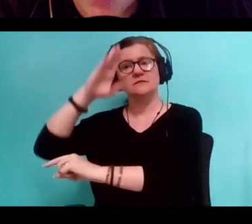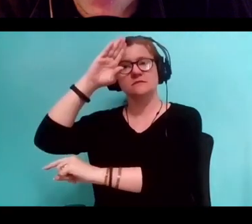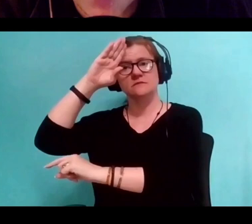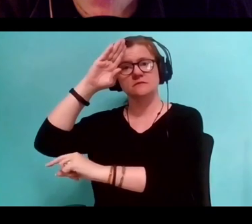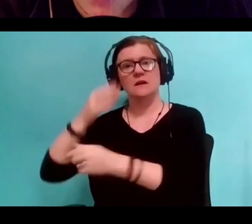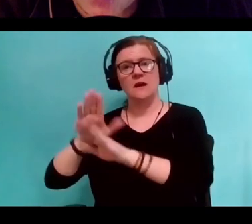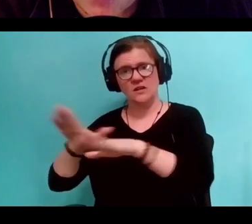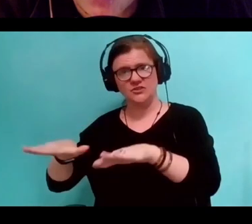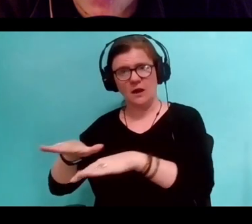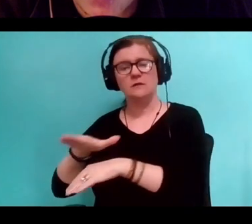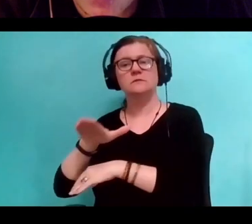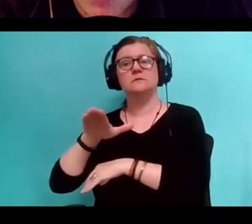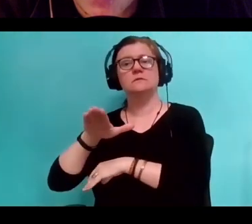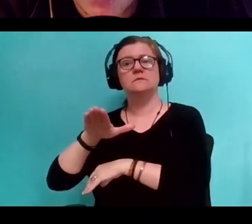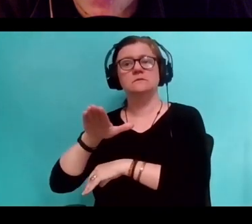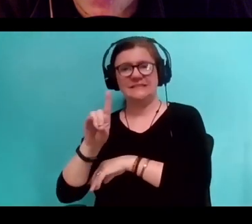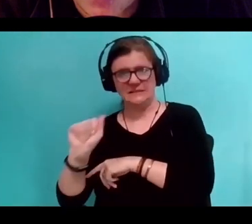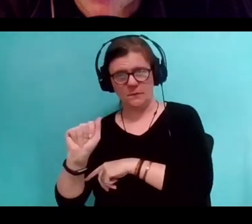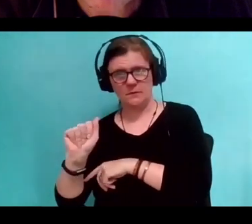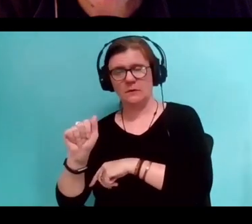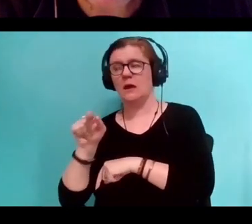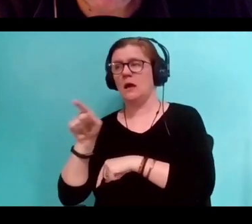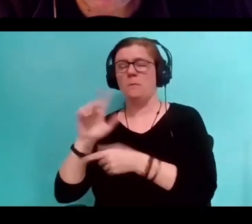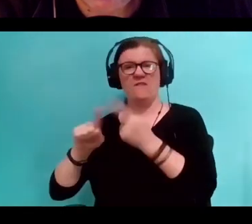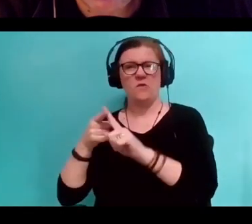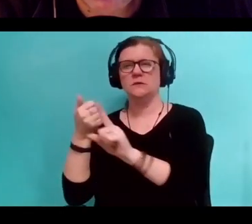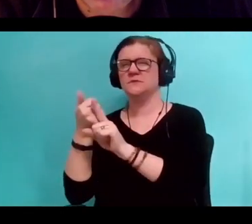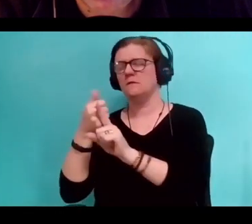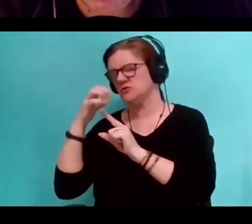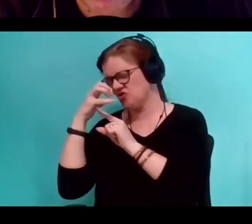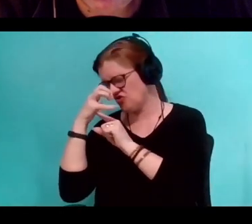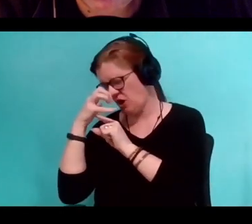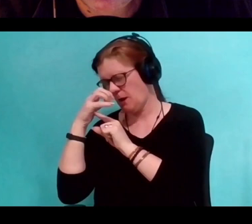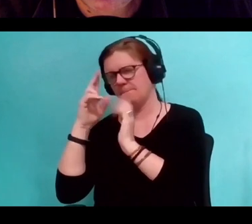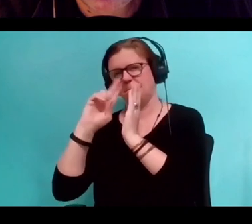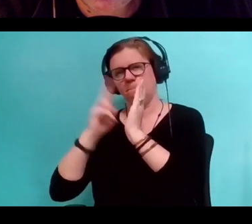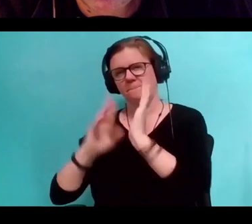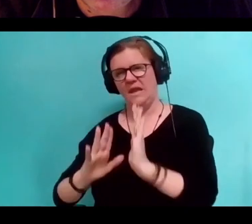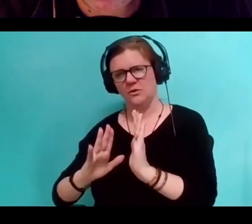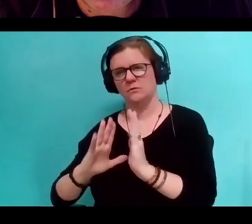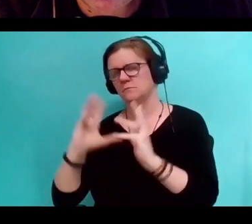And it's my friend, Tim Lowly, who is an astonishing painter. One of the great painters in the country